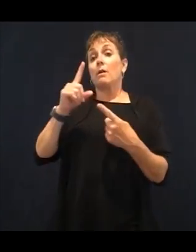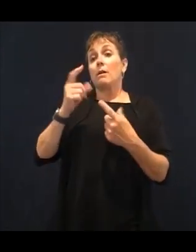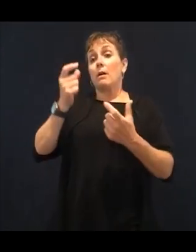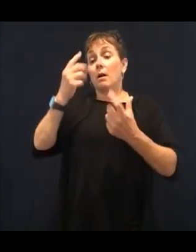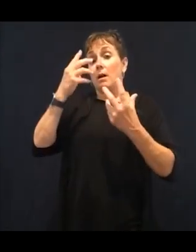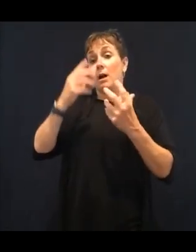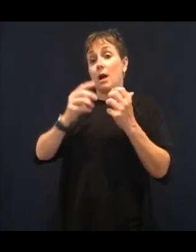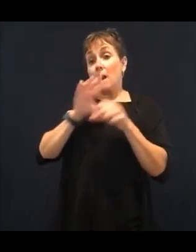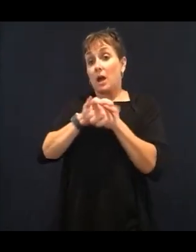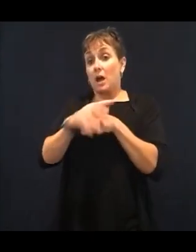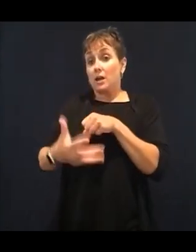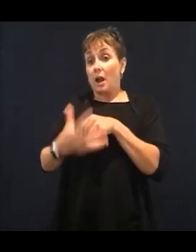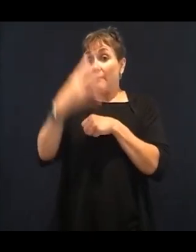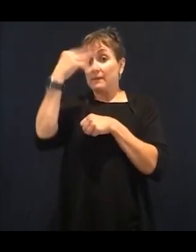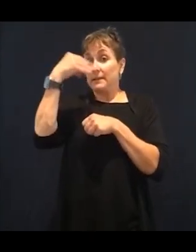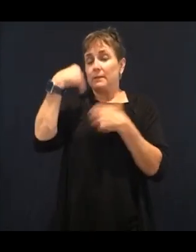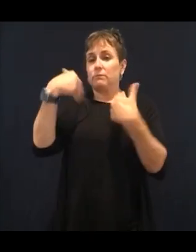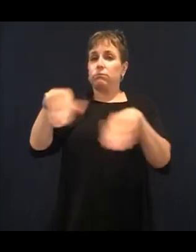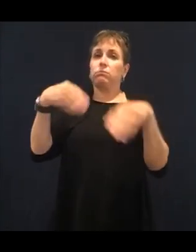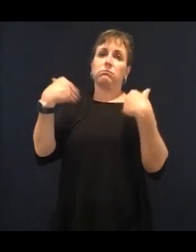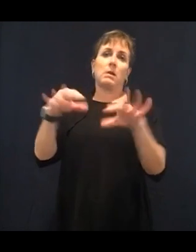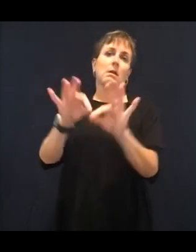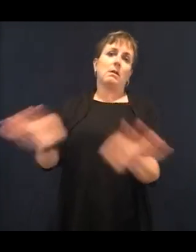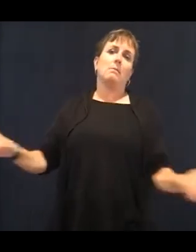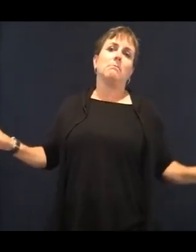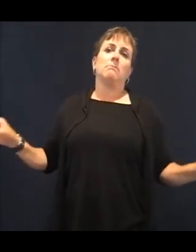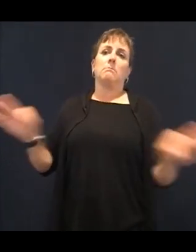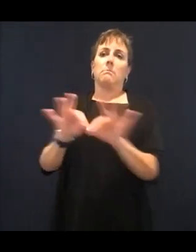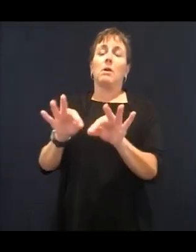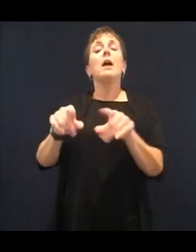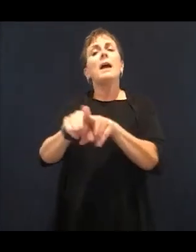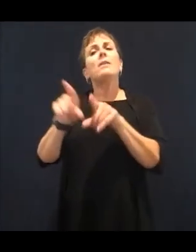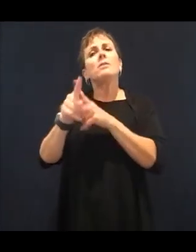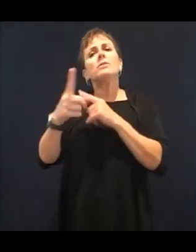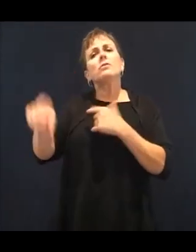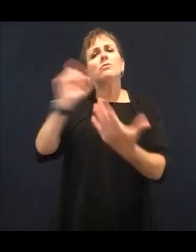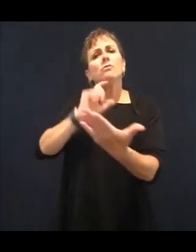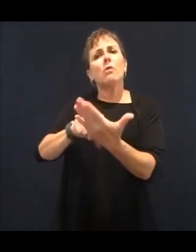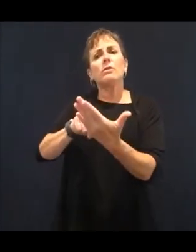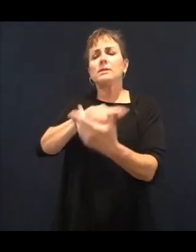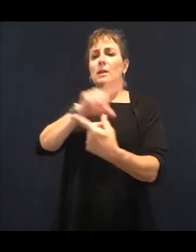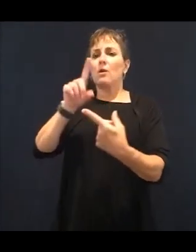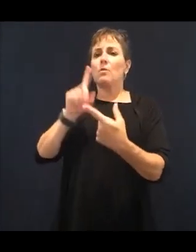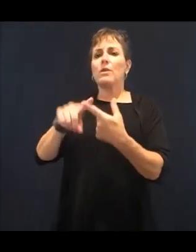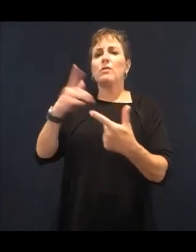are tired, you feel hungry or you feel more depleted? And research